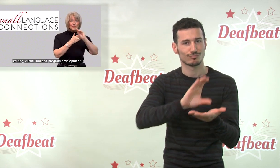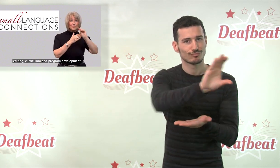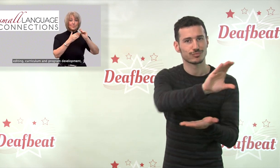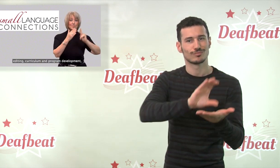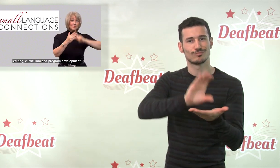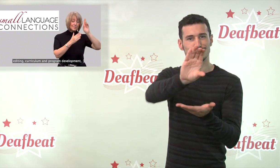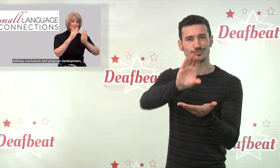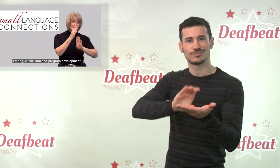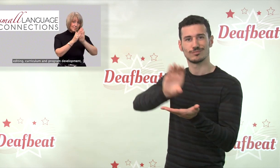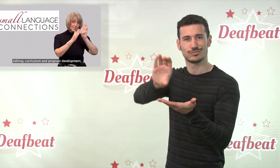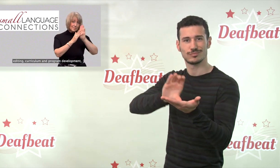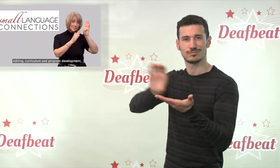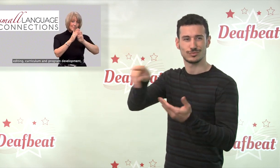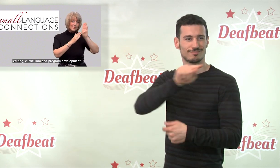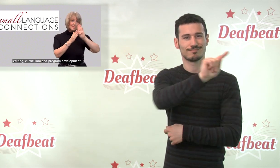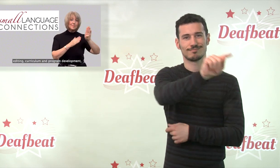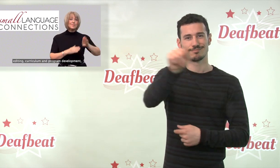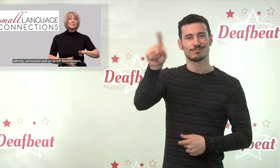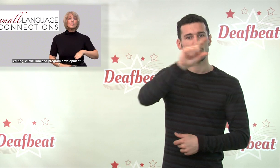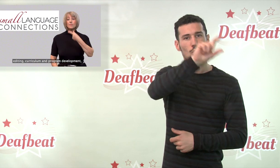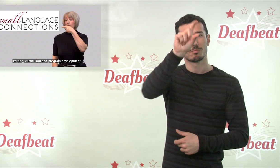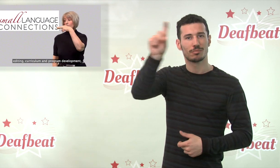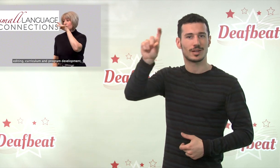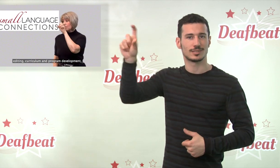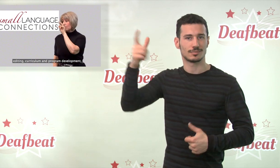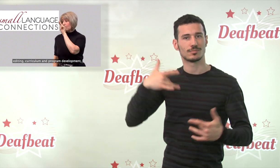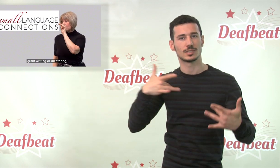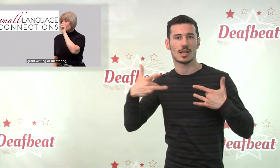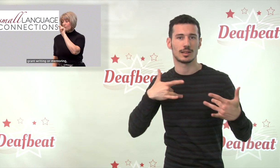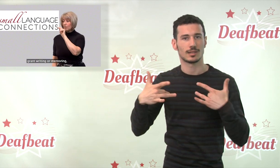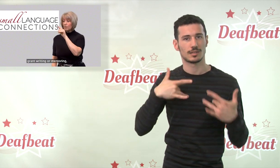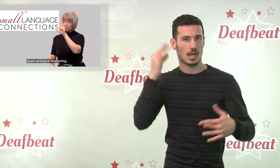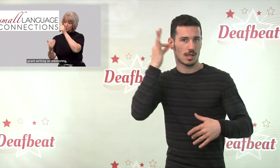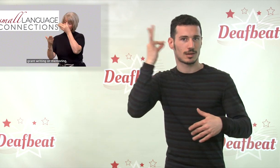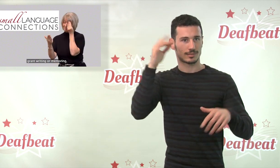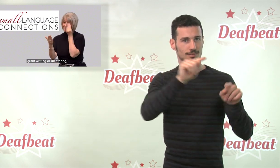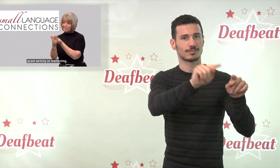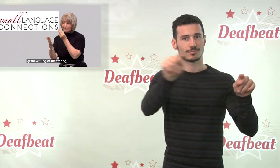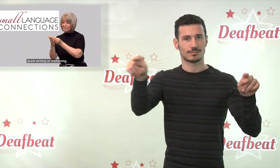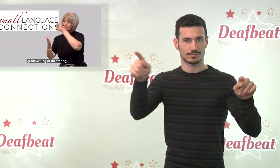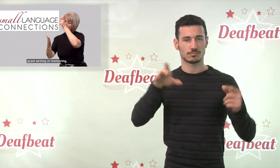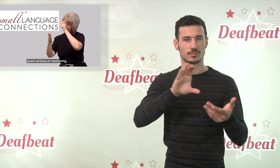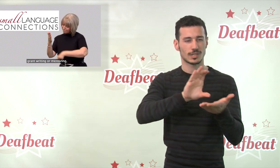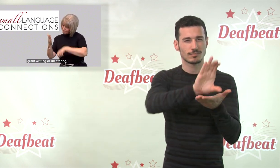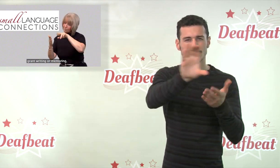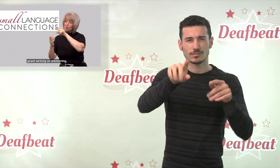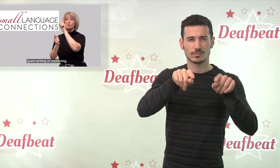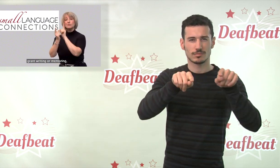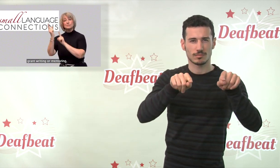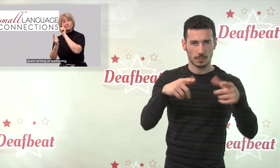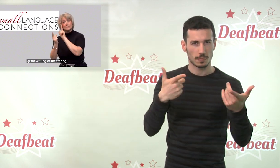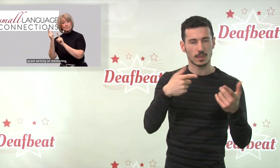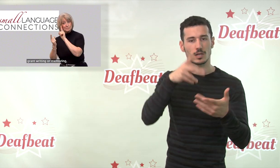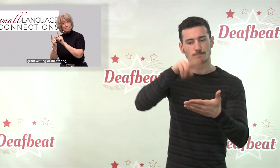The multimedia toolkit aims to increase collaborations and connections between professional theatre